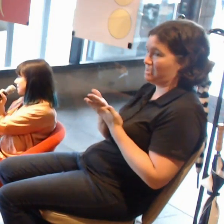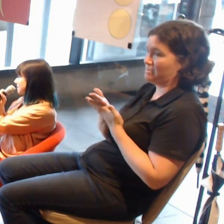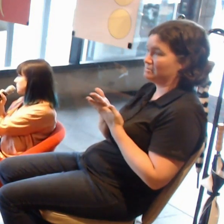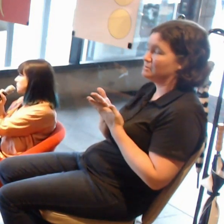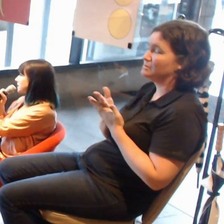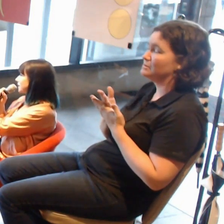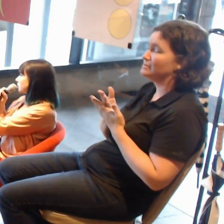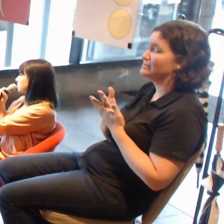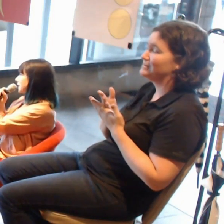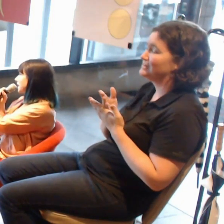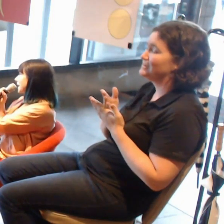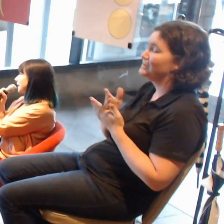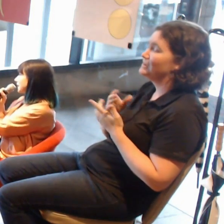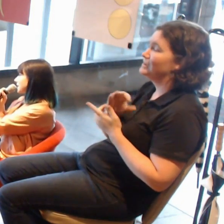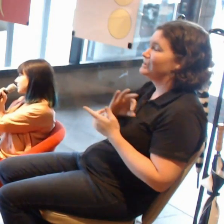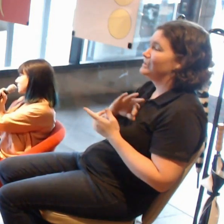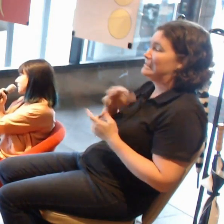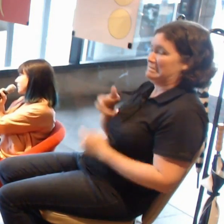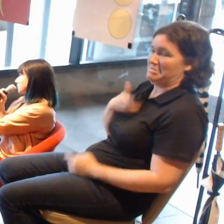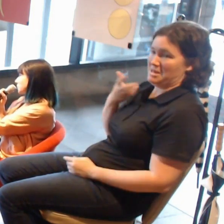Not about the virtual reality work,